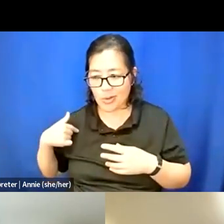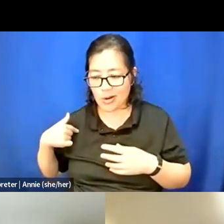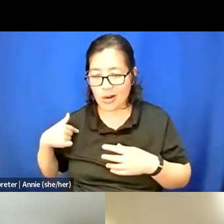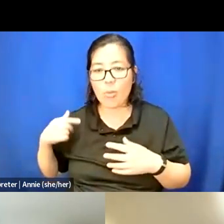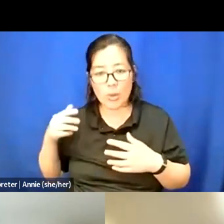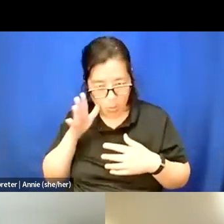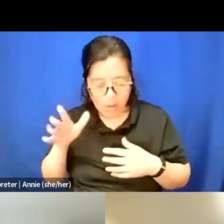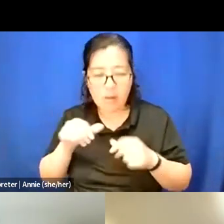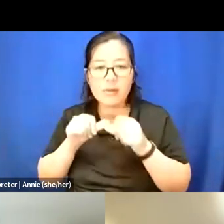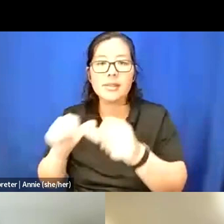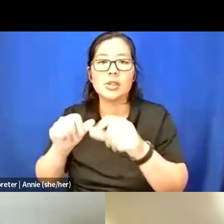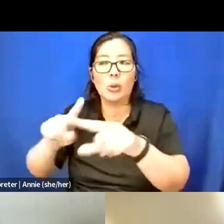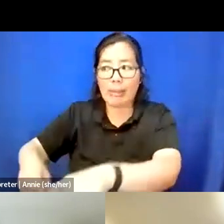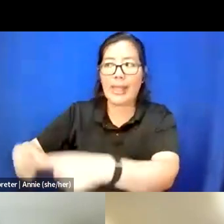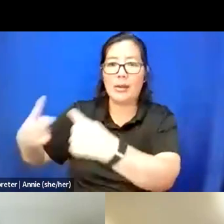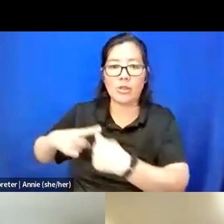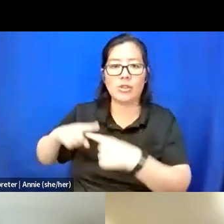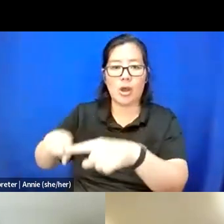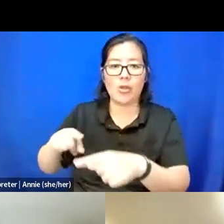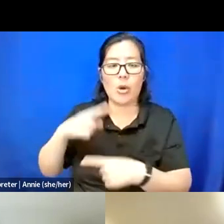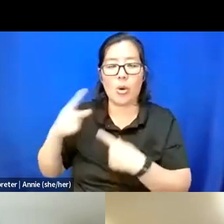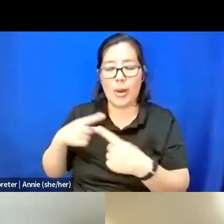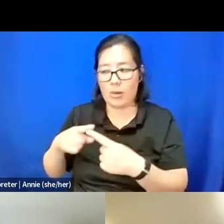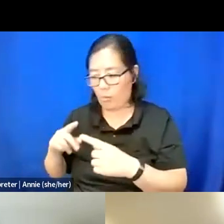when the time comes, or just having each other as community.